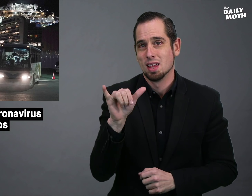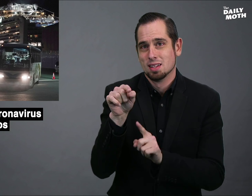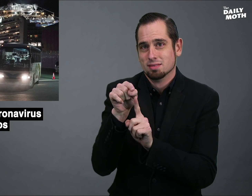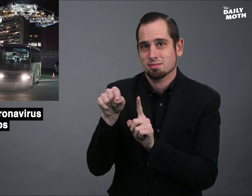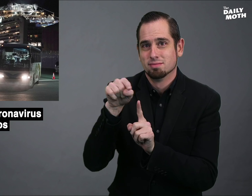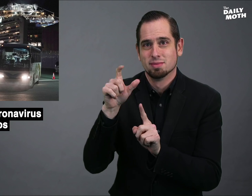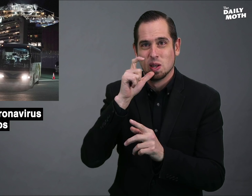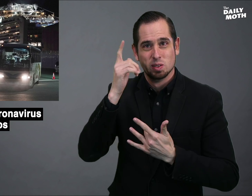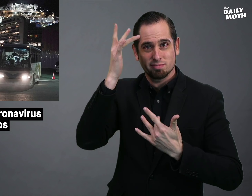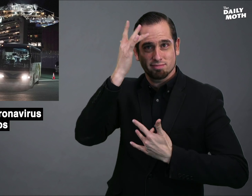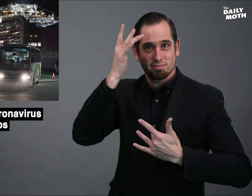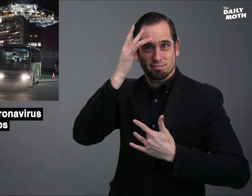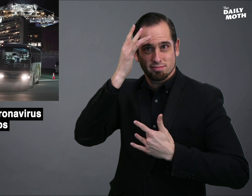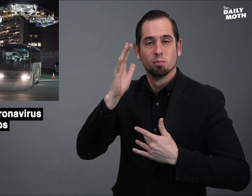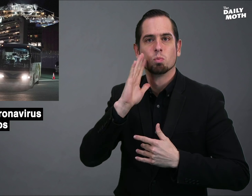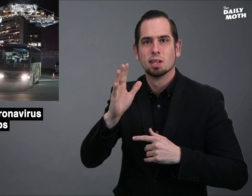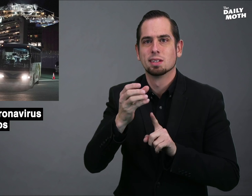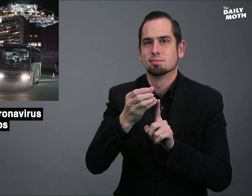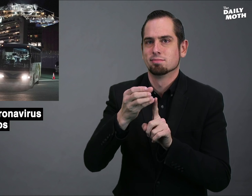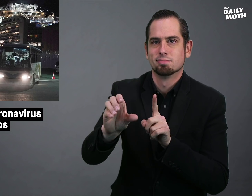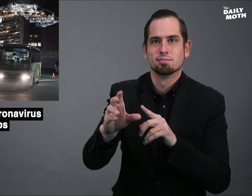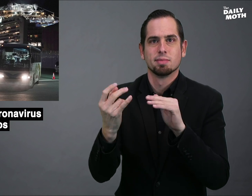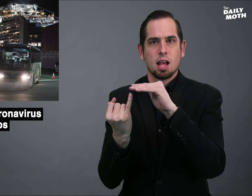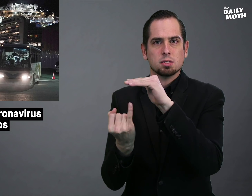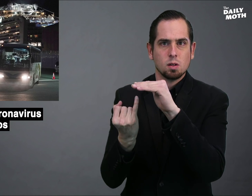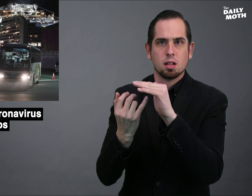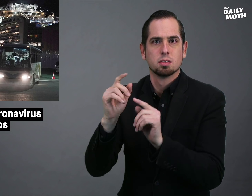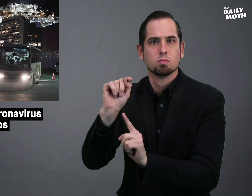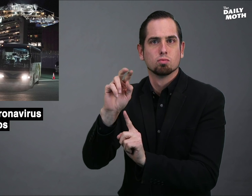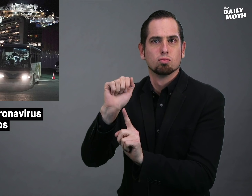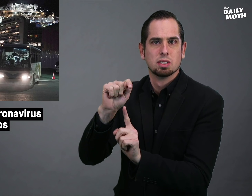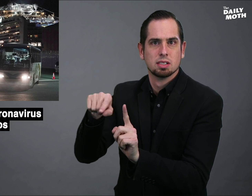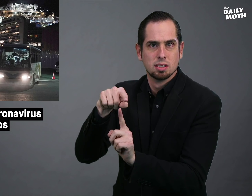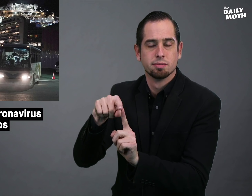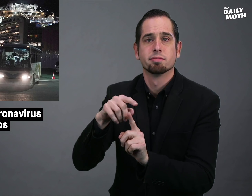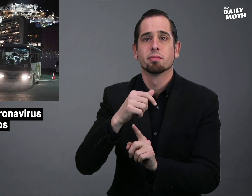Those who are infected will be isolated and treated,